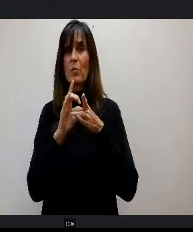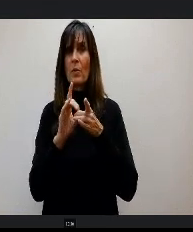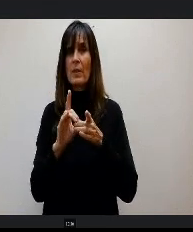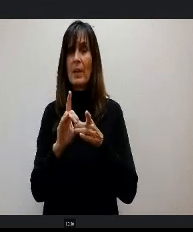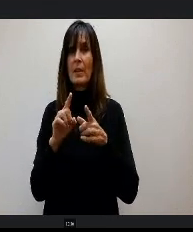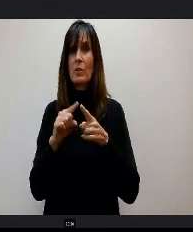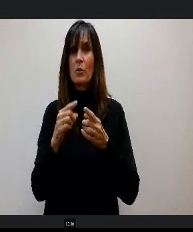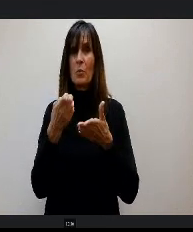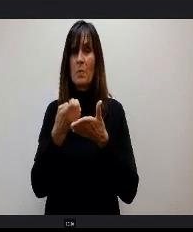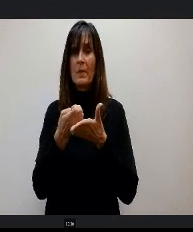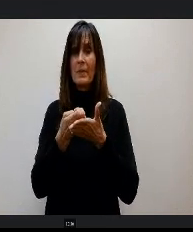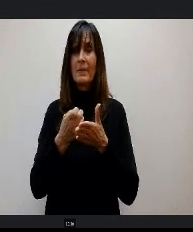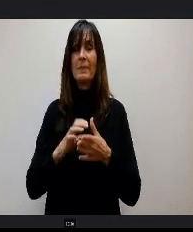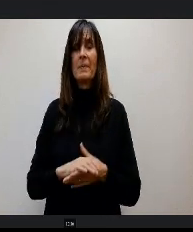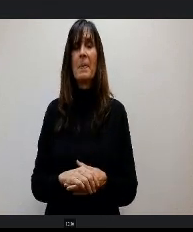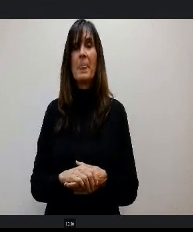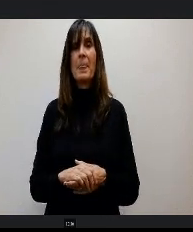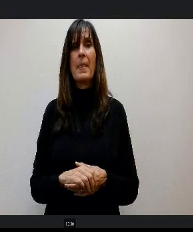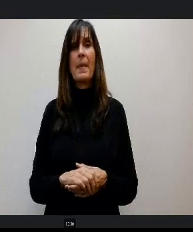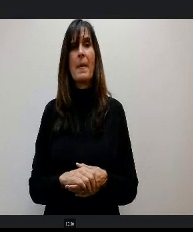Mr. Salt, first of all, I'm sorry that you don't feel well.